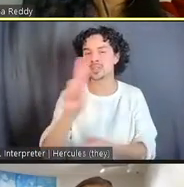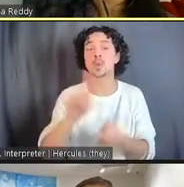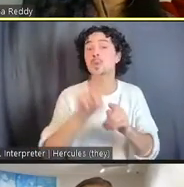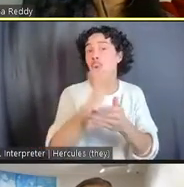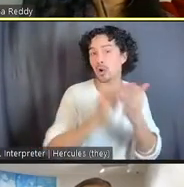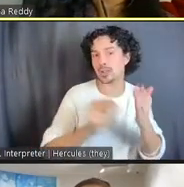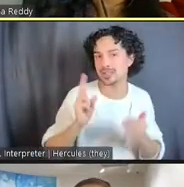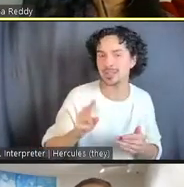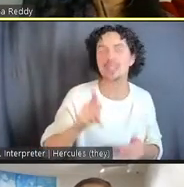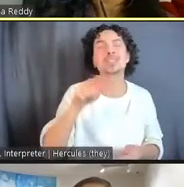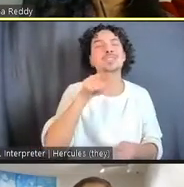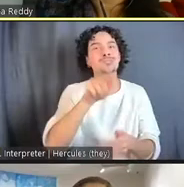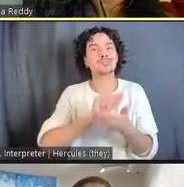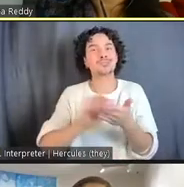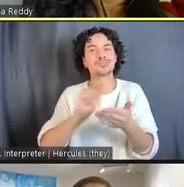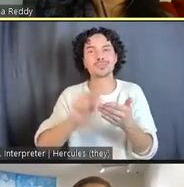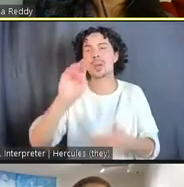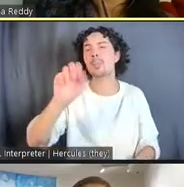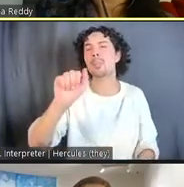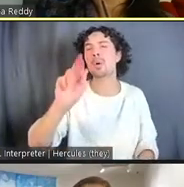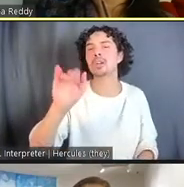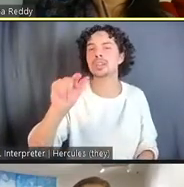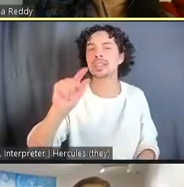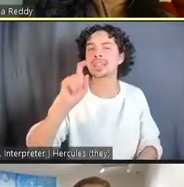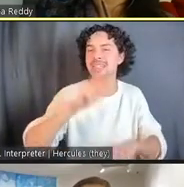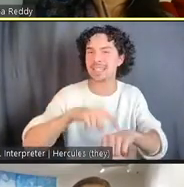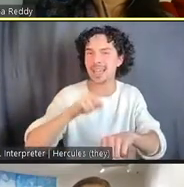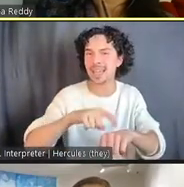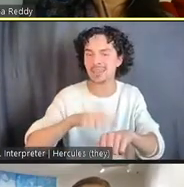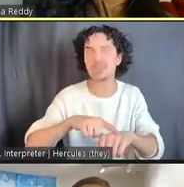She's the author of "Marking Time: Art in the Age of Mass Incarceration" and a